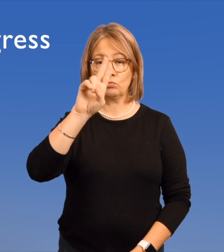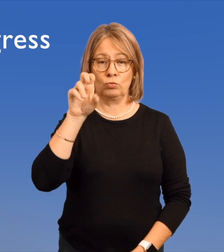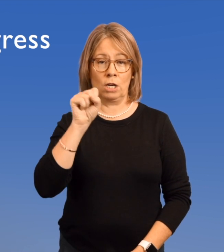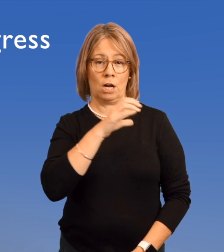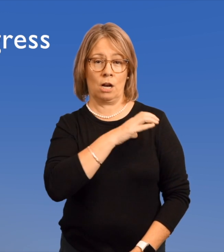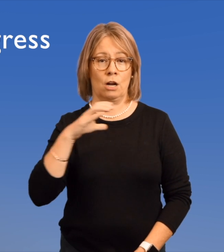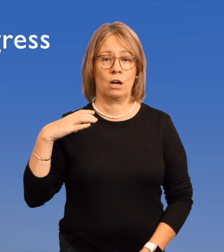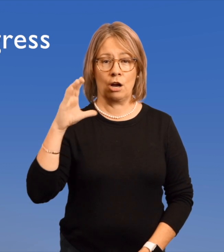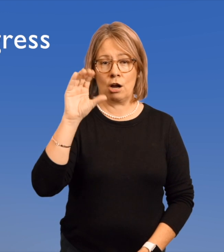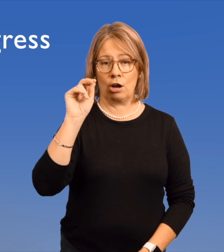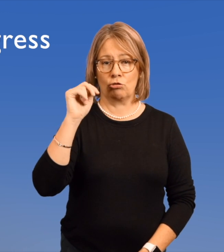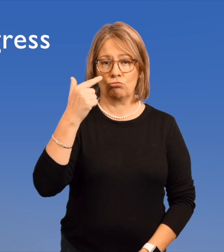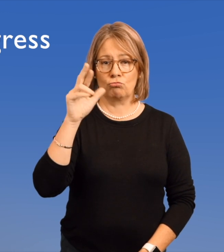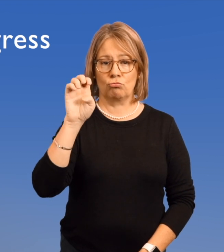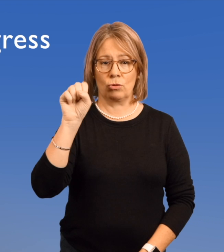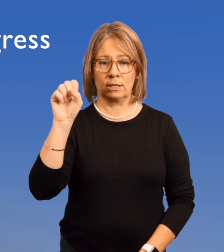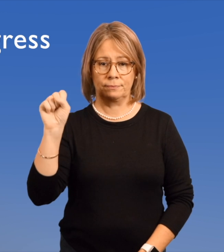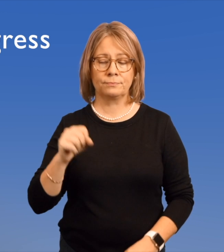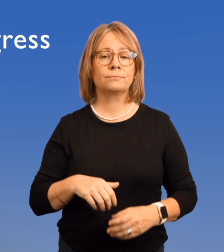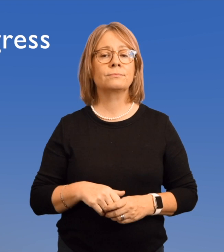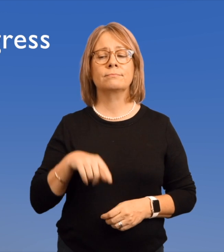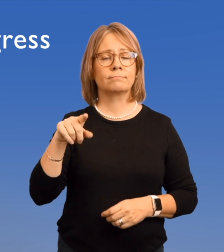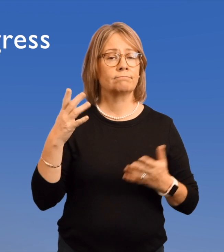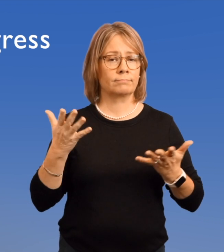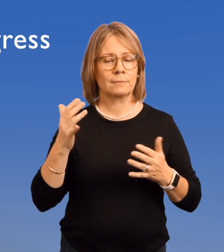U.S. Congress.